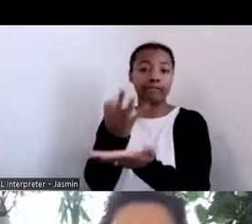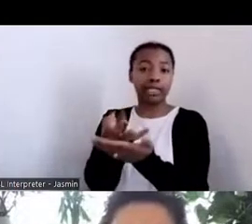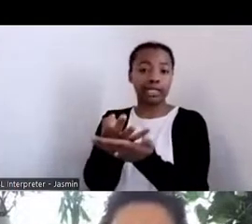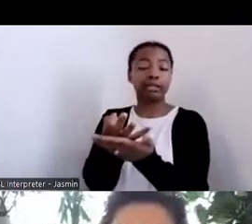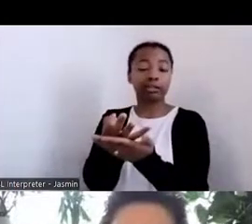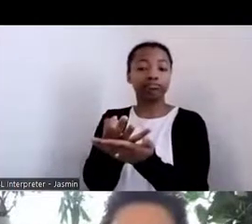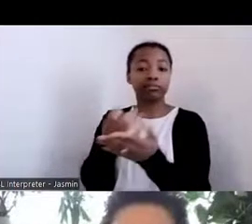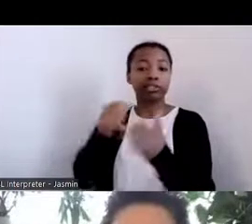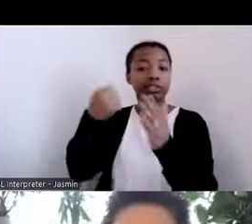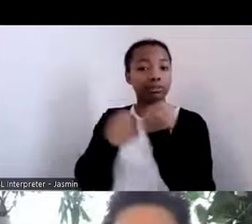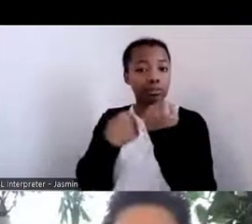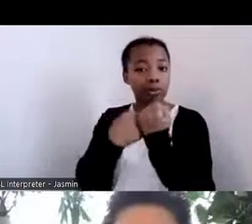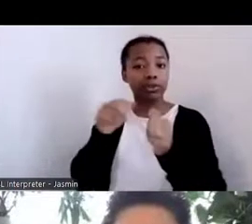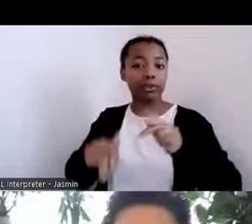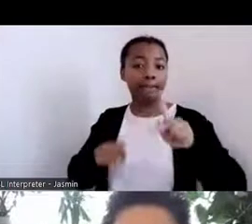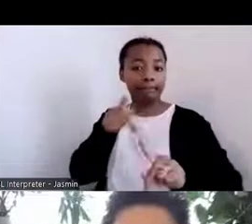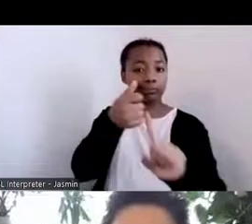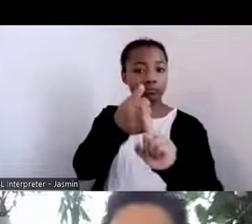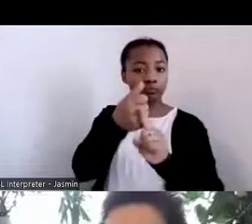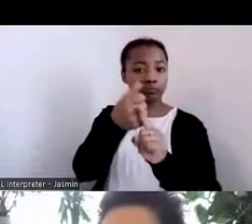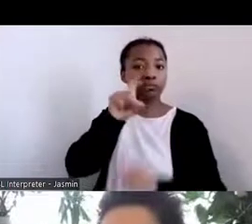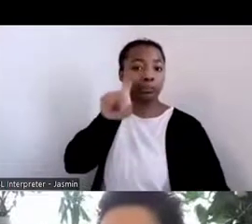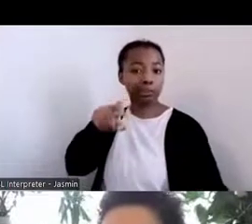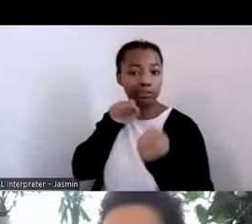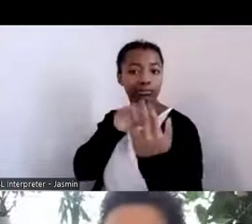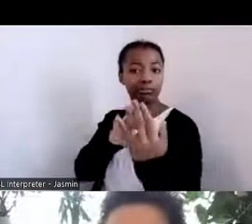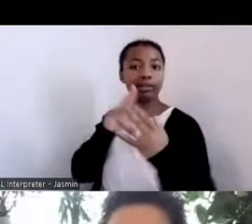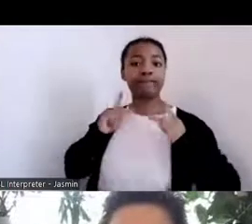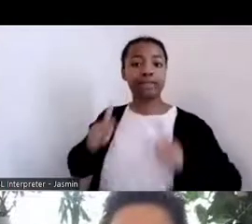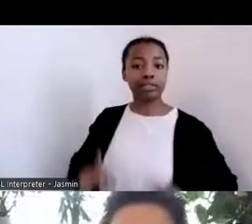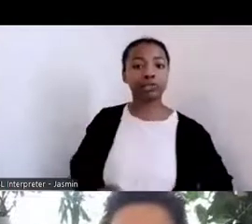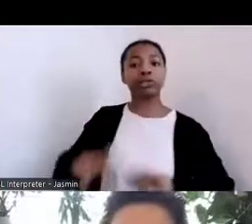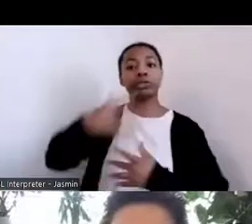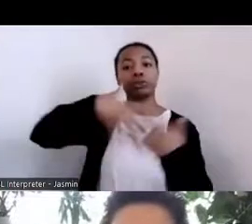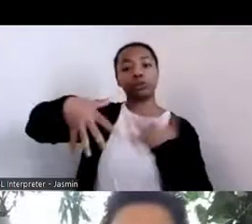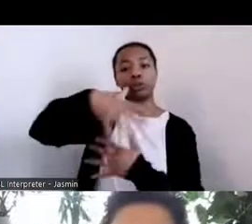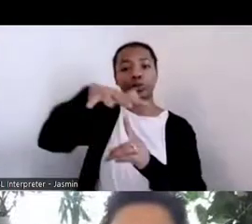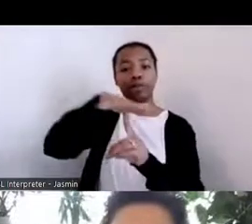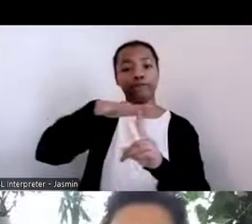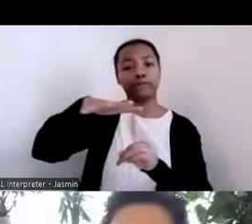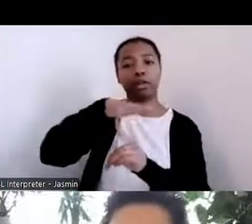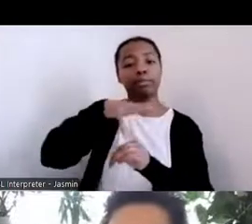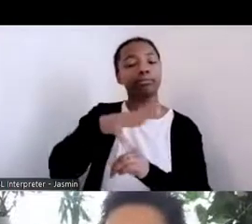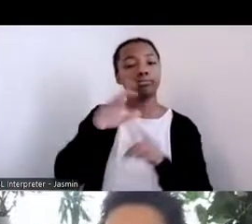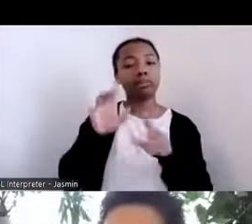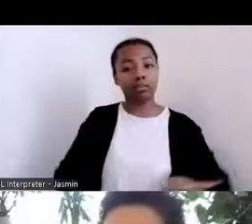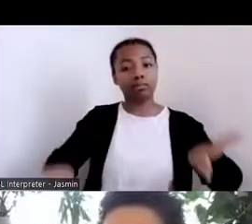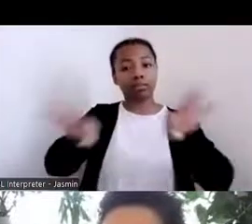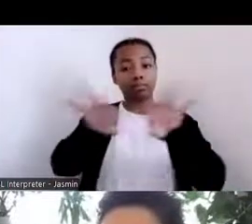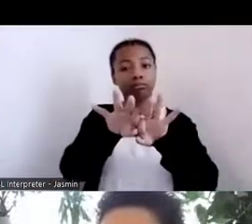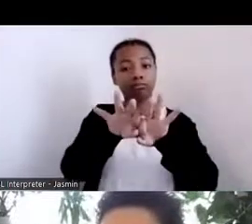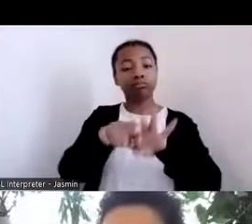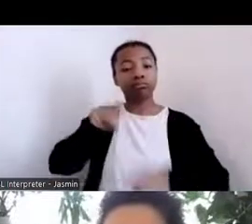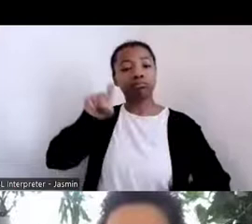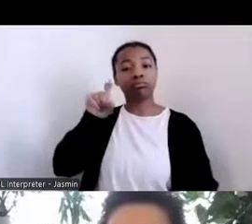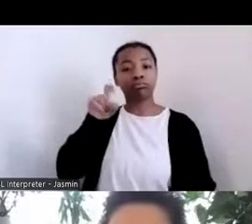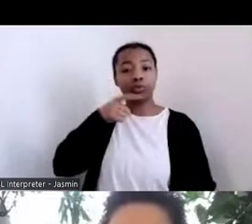And so, you know, addressing the physical and social environment is really important, you know, as we think about the grief and